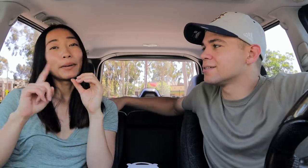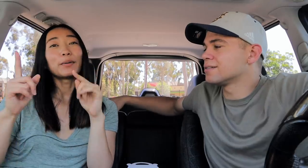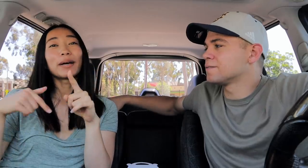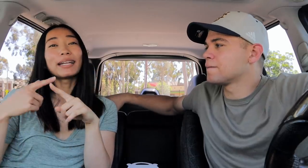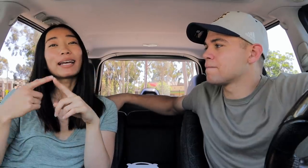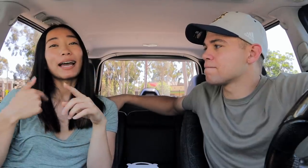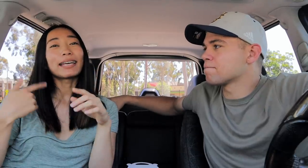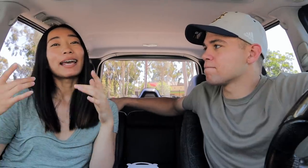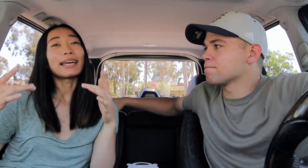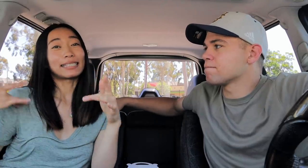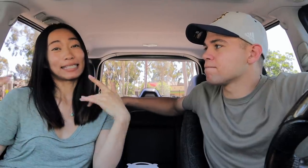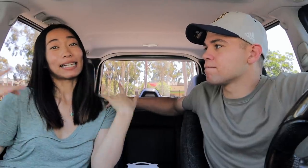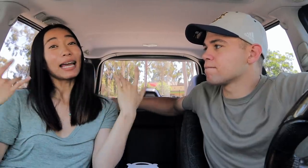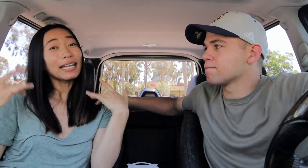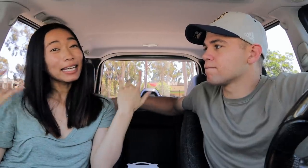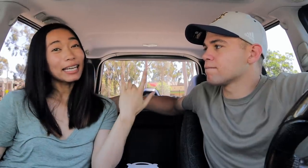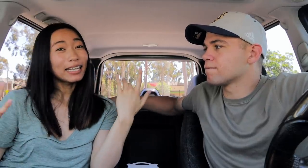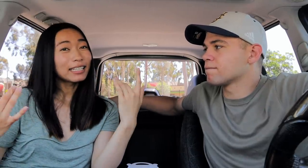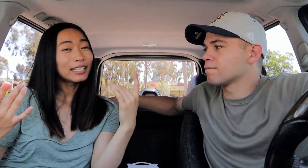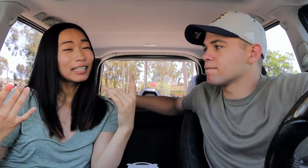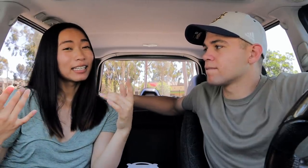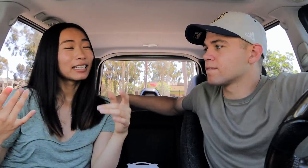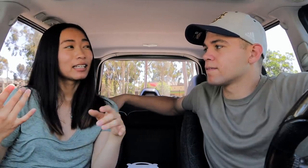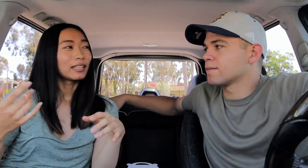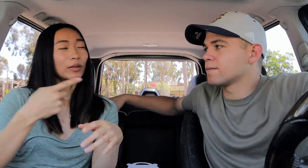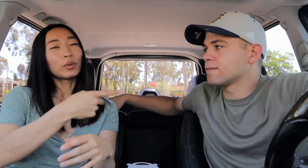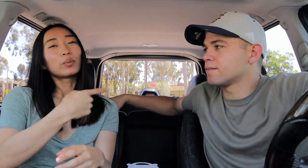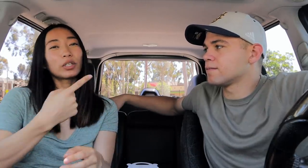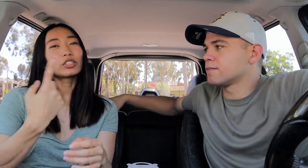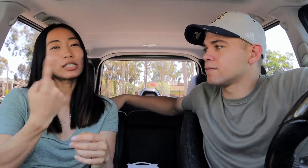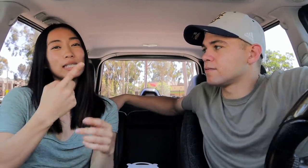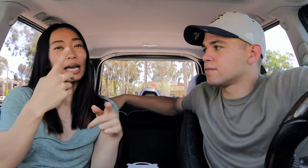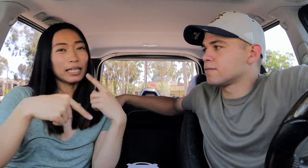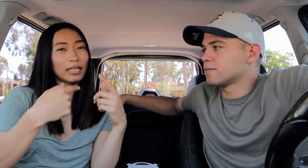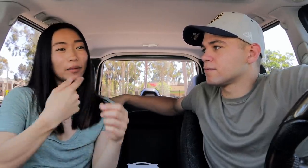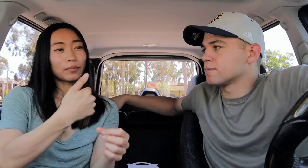But when I get excited, like when we're just signing